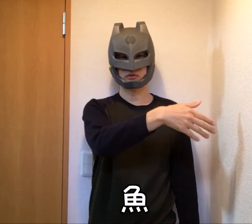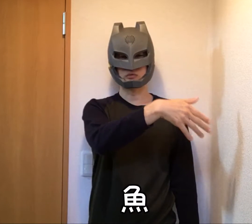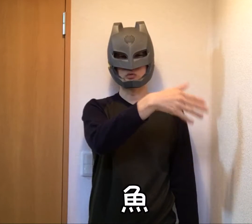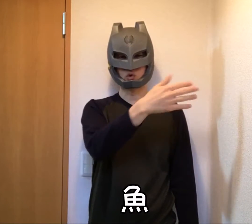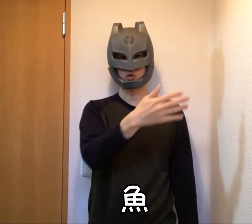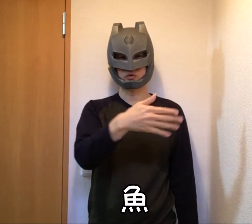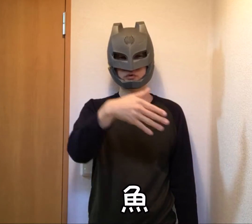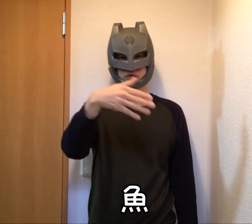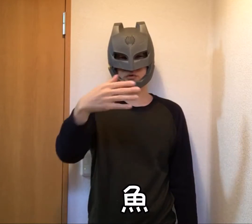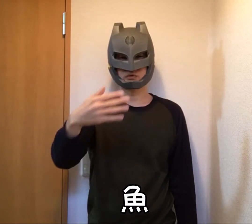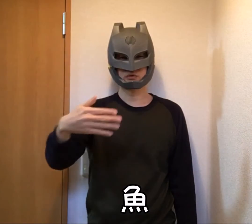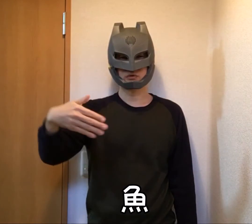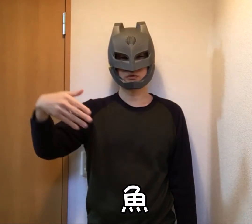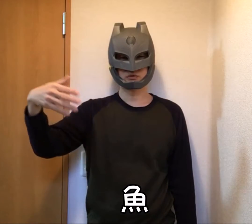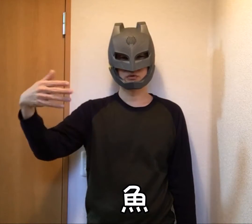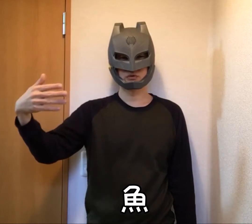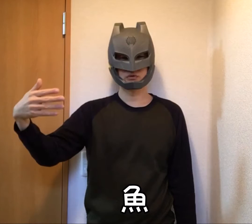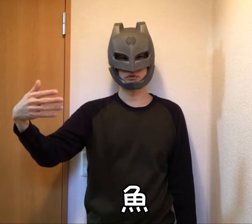Pisces